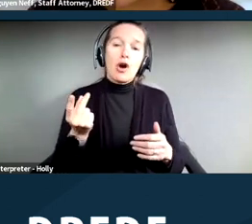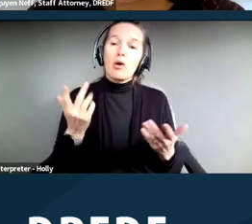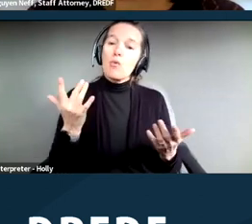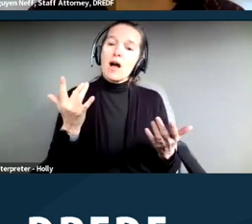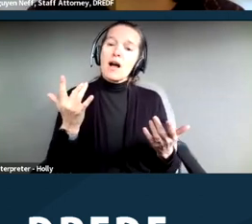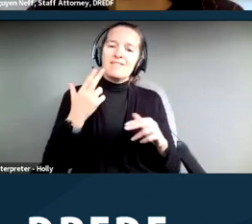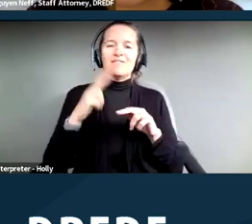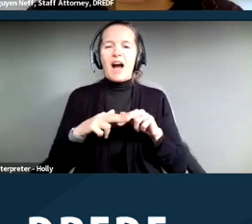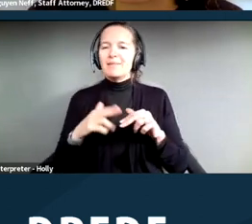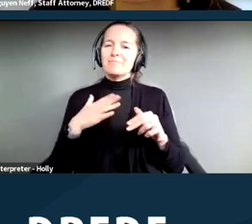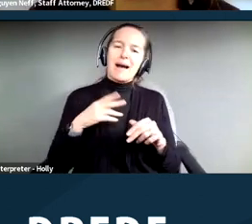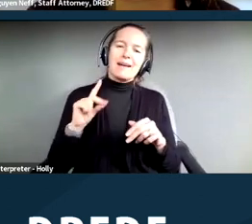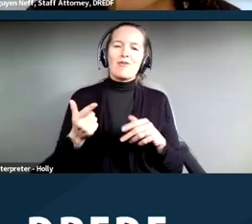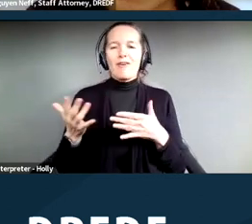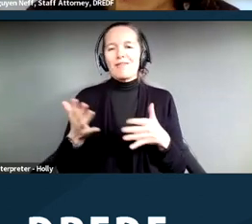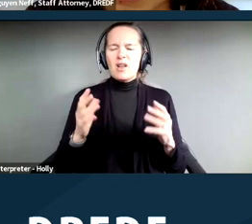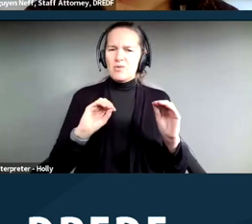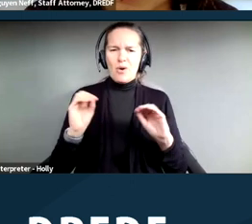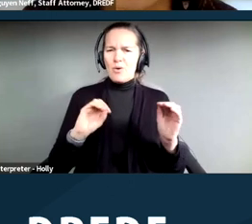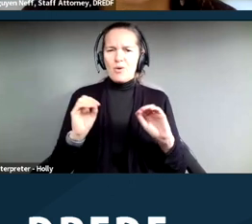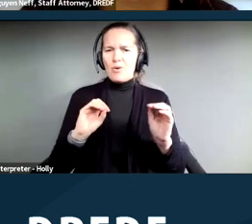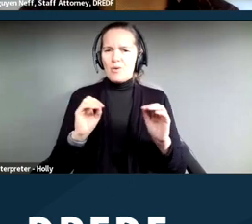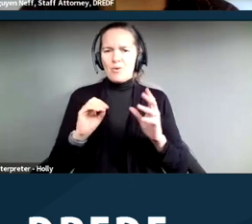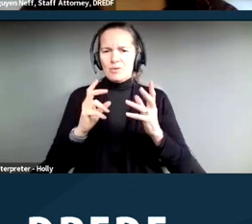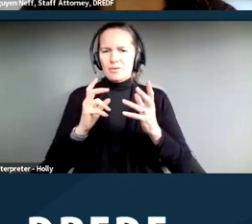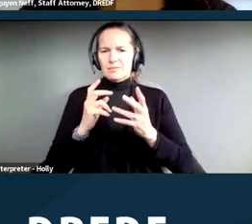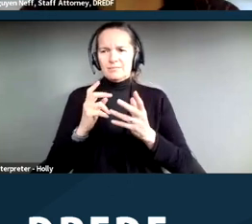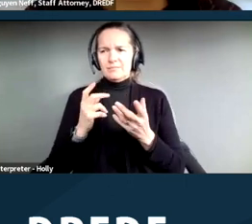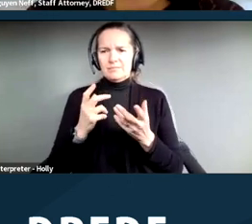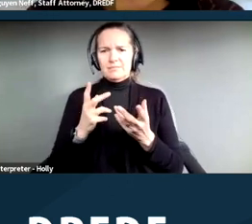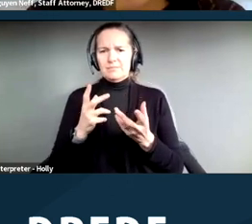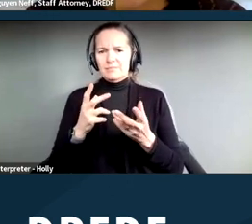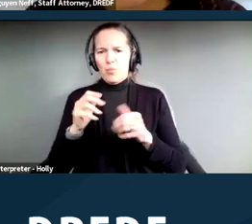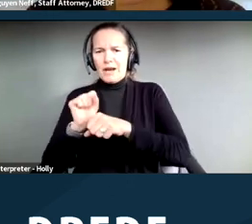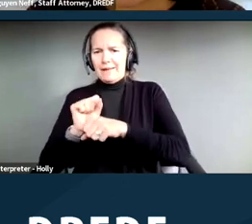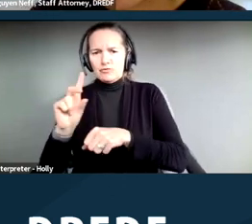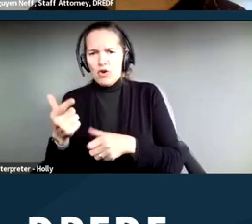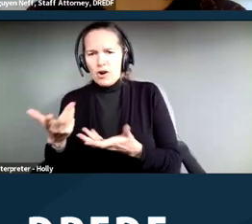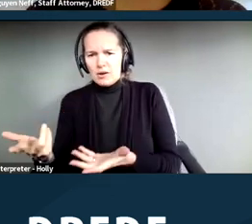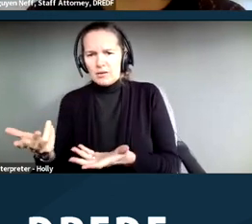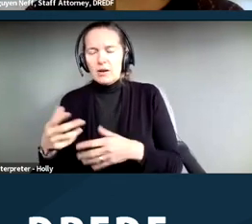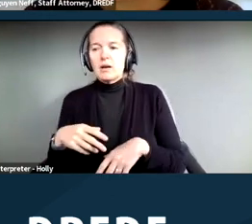service or emotional support, or as a seeing eye dog, it might not be a problem to keep your dog